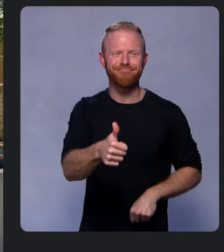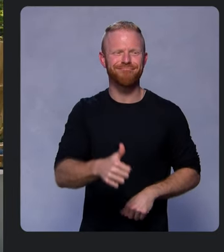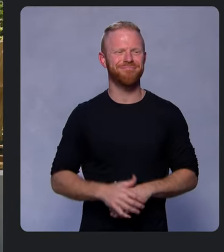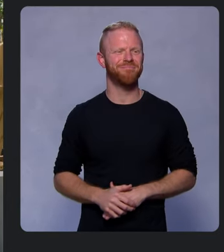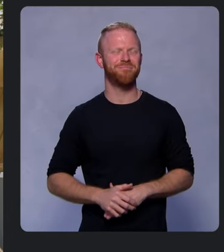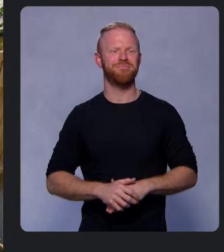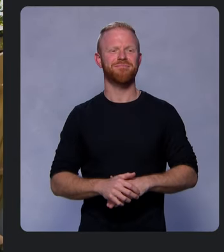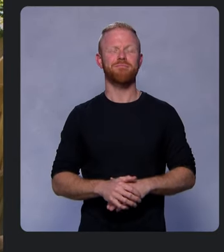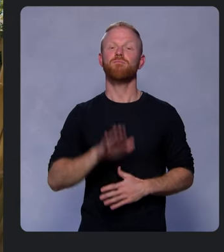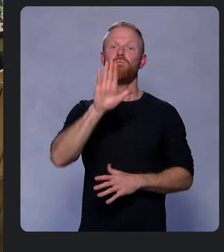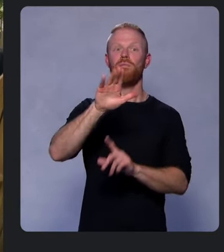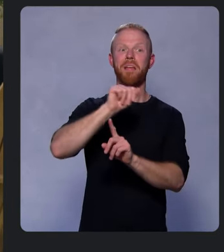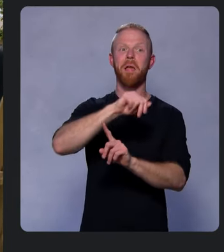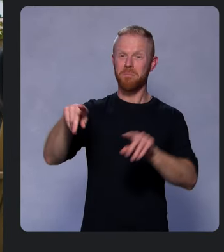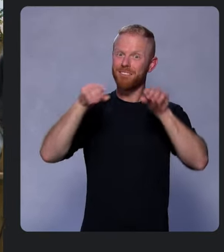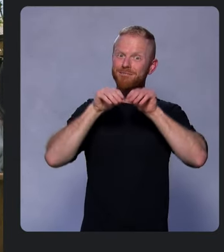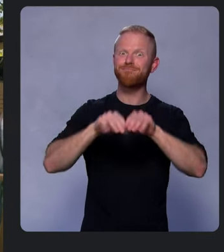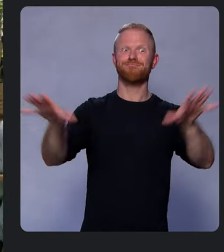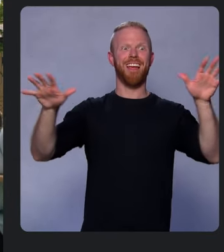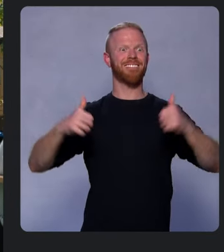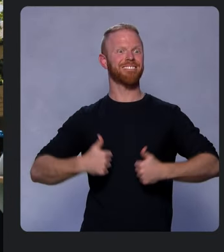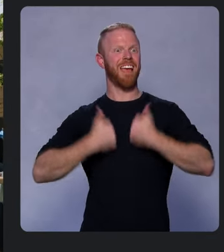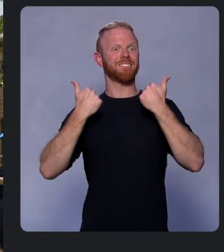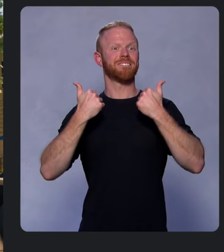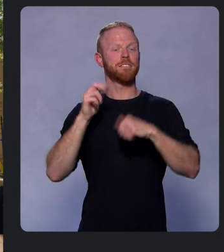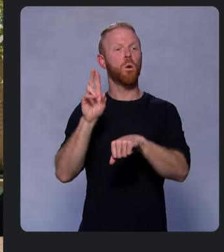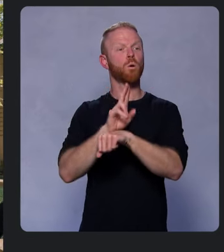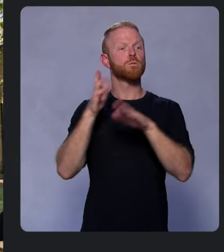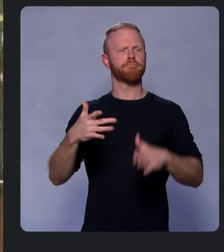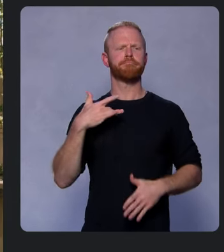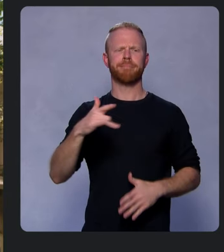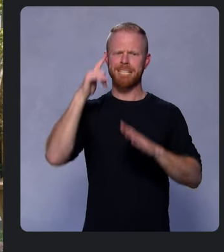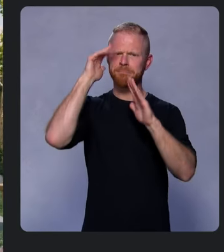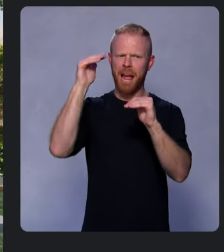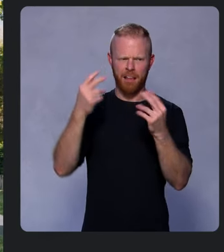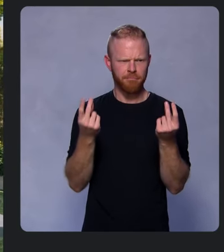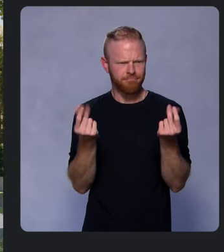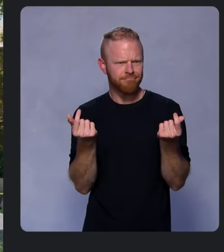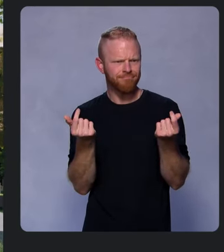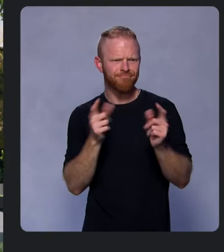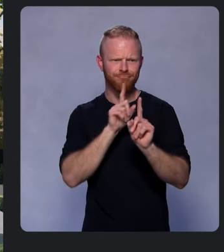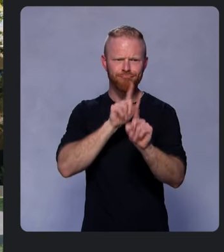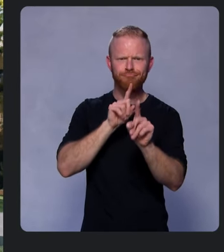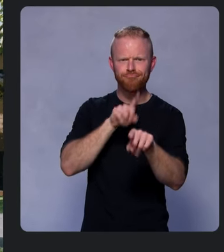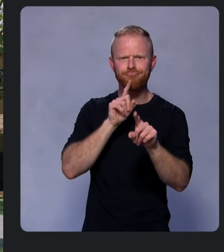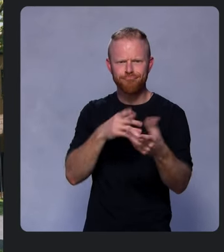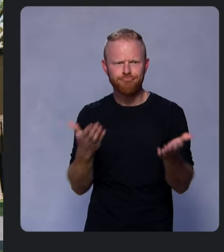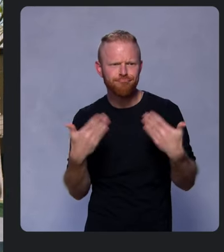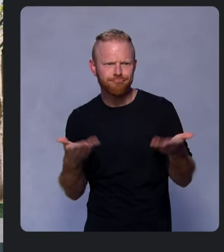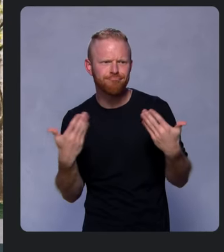Once your app is live, users expect it to be fast and responsive. Performance Monitoring